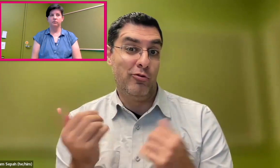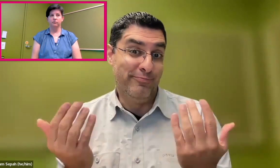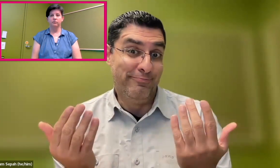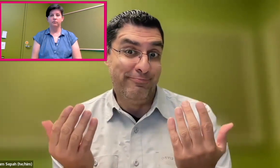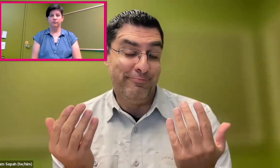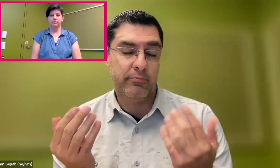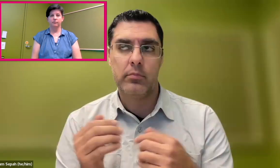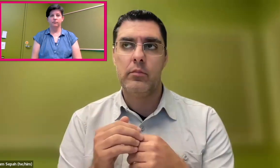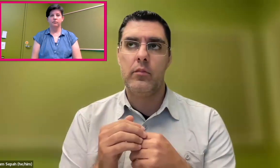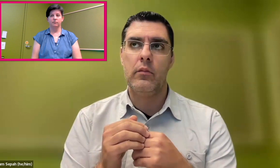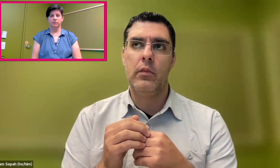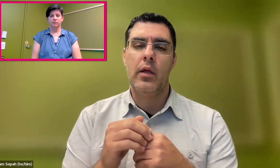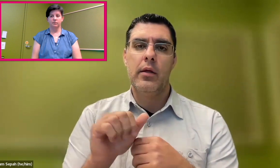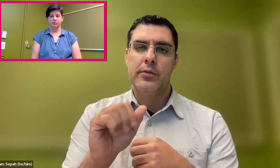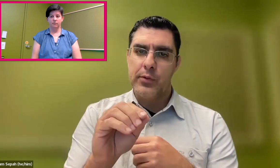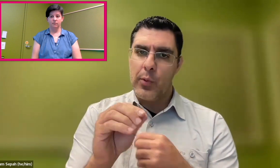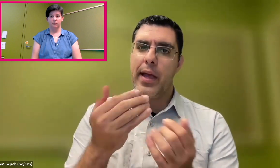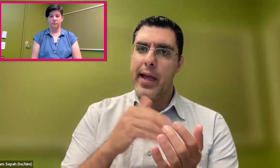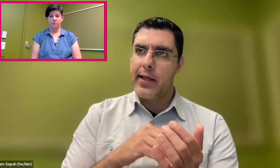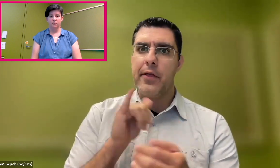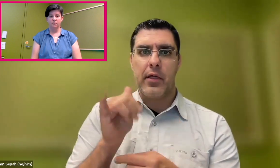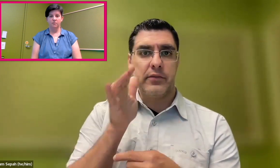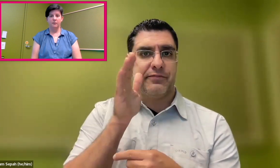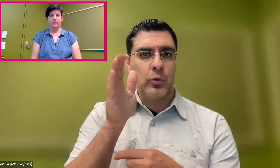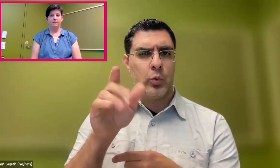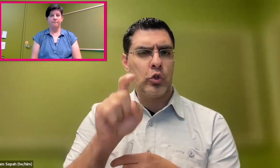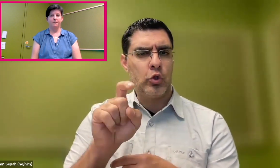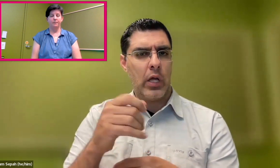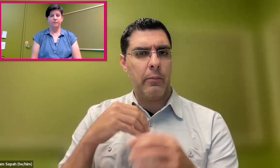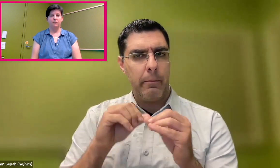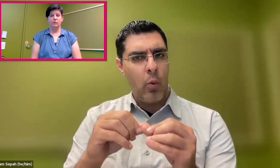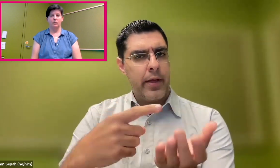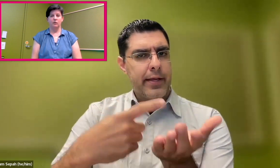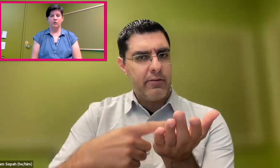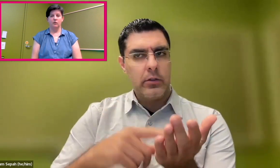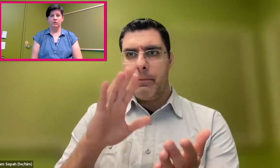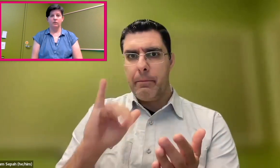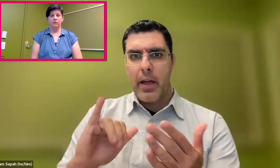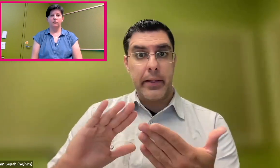do have to make that hard choice. So again, in the future, we need to have